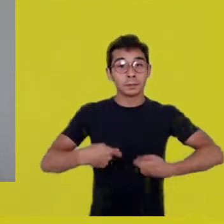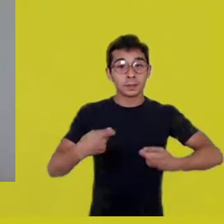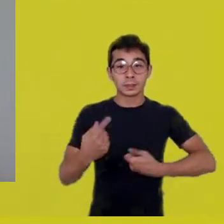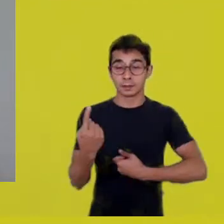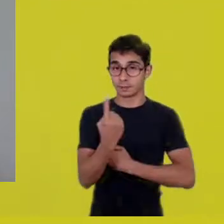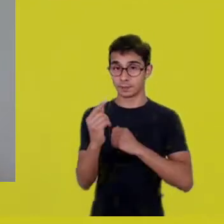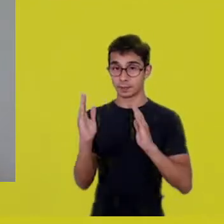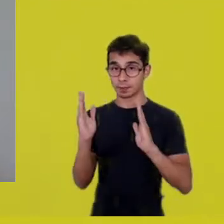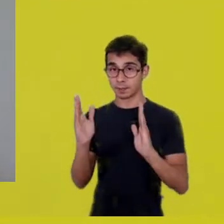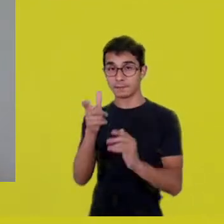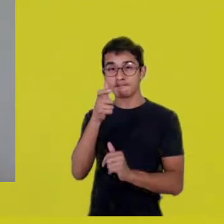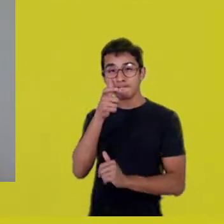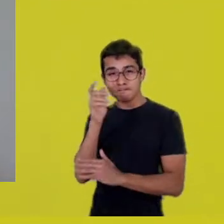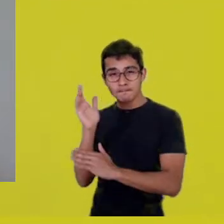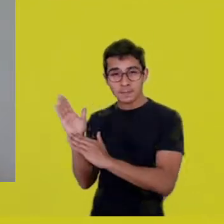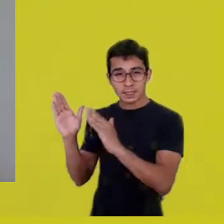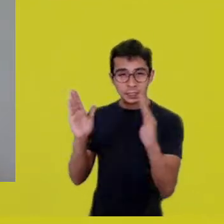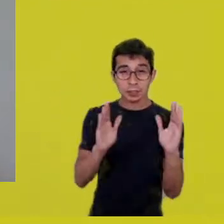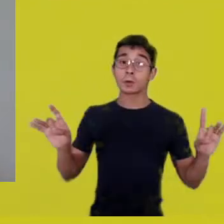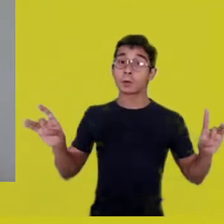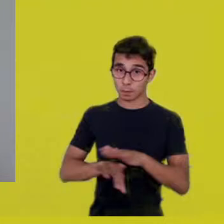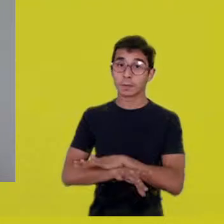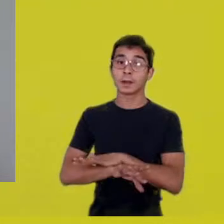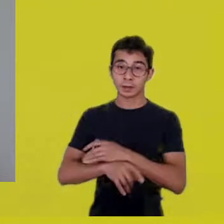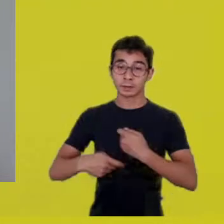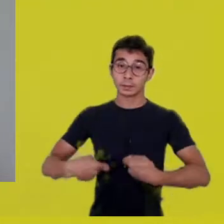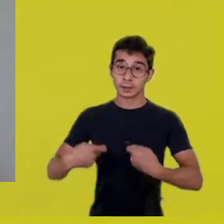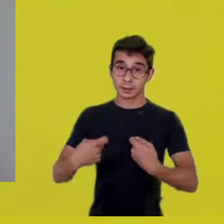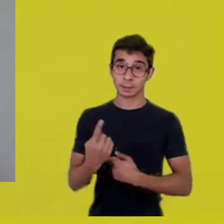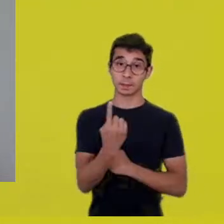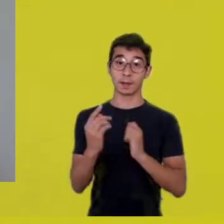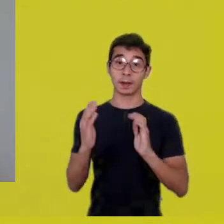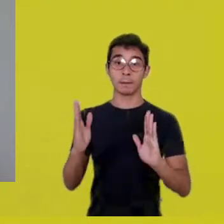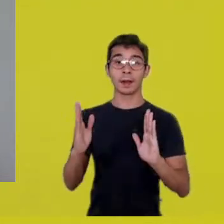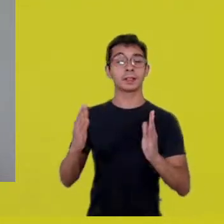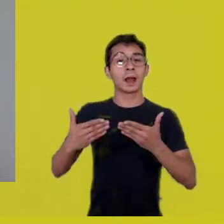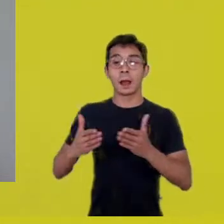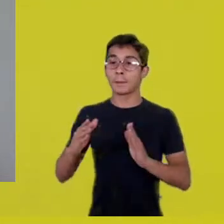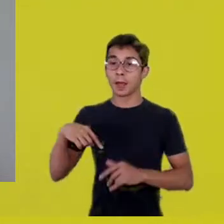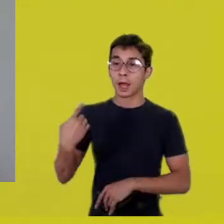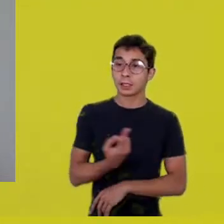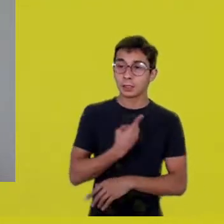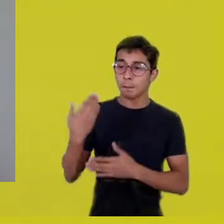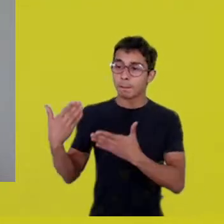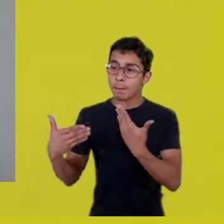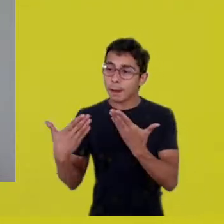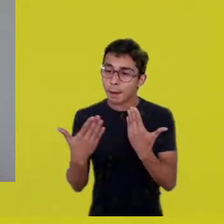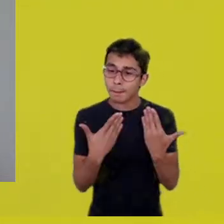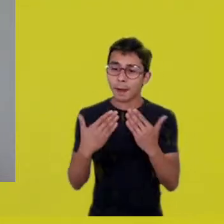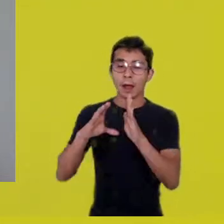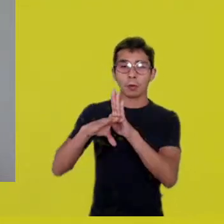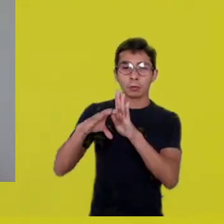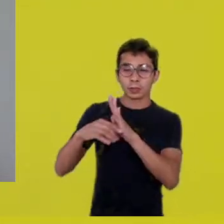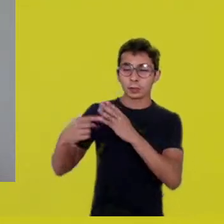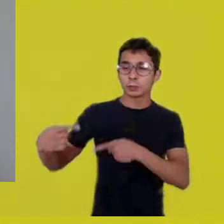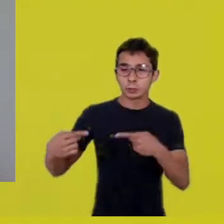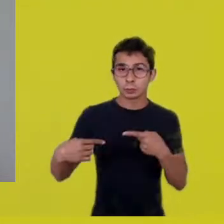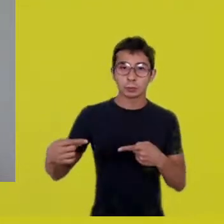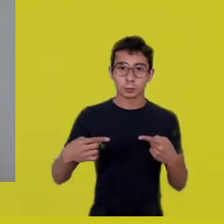this common ground of thoughts and concepts for this group, and the video description on YouTube